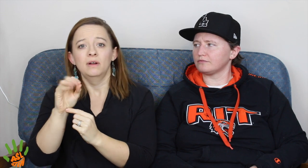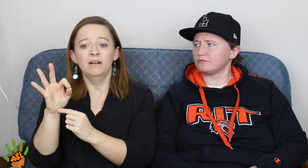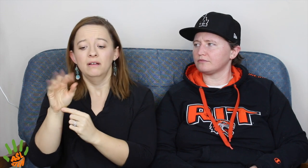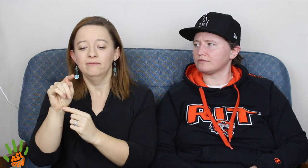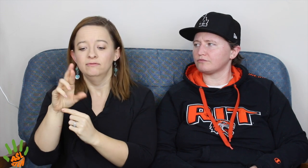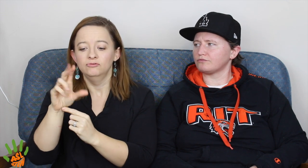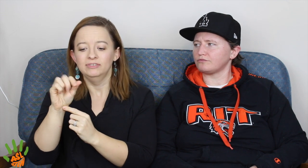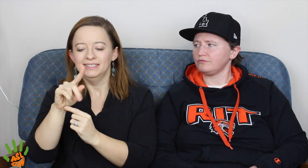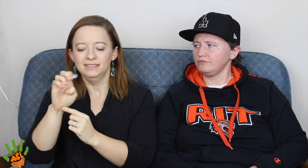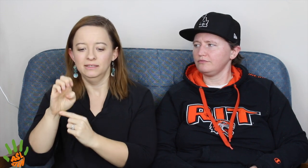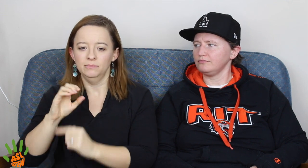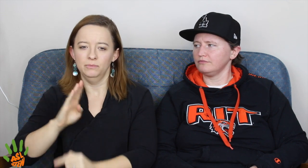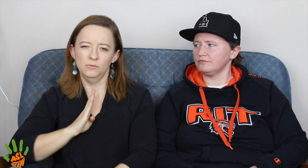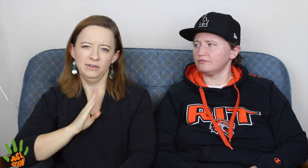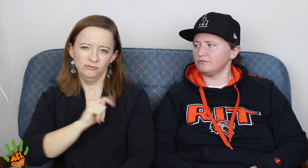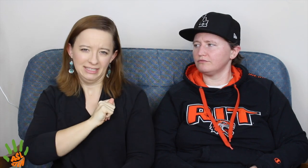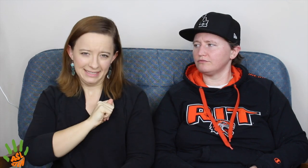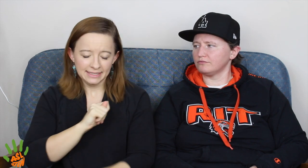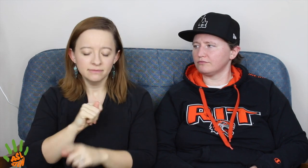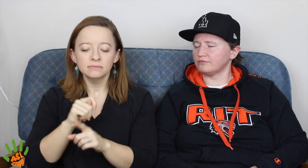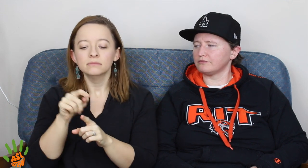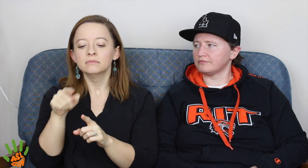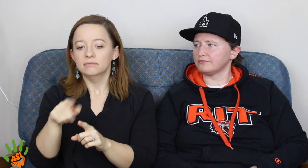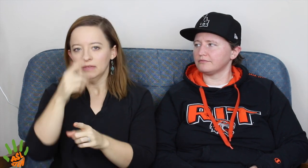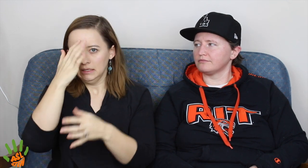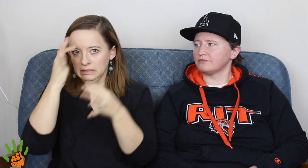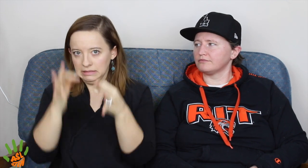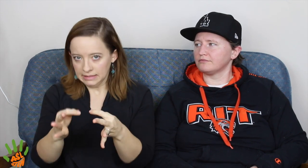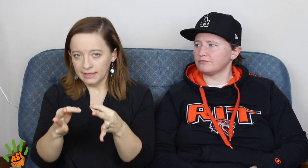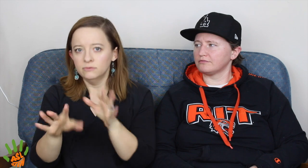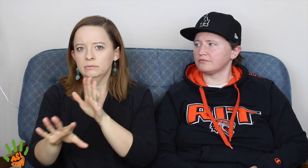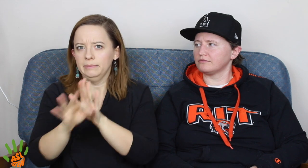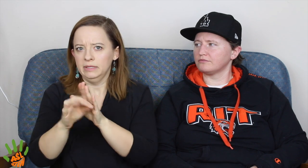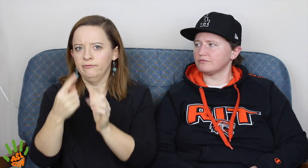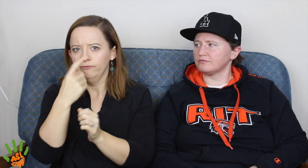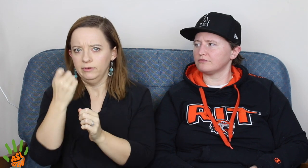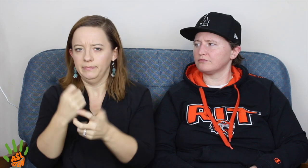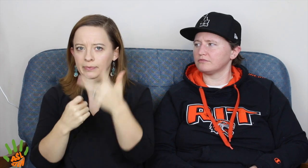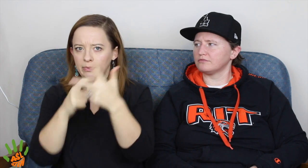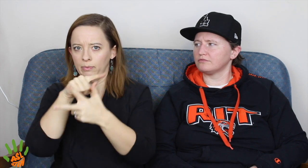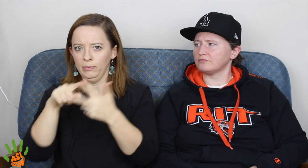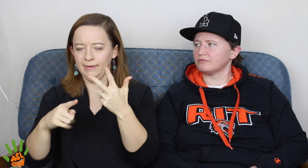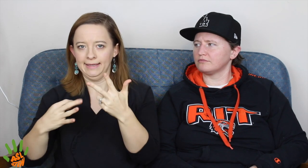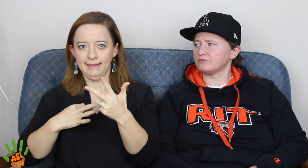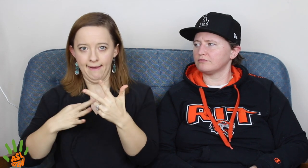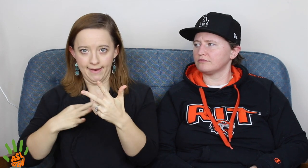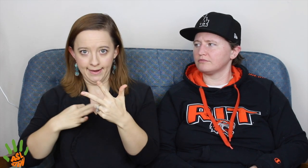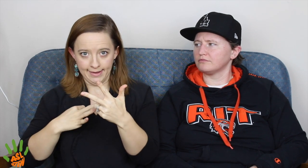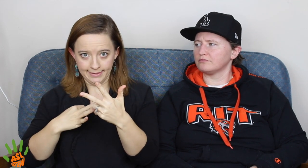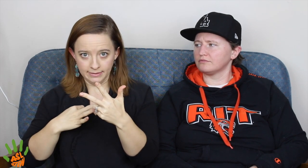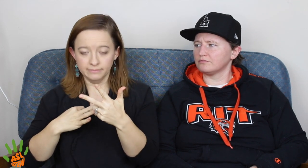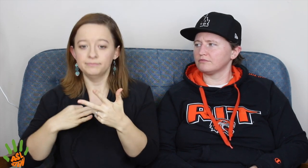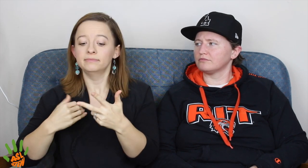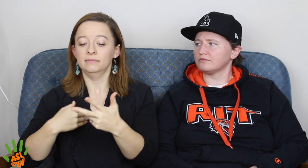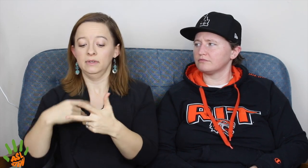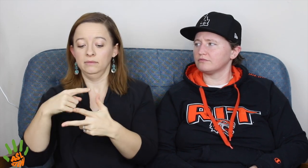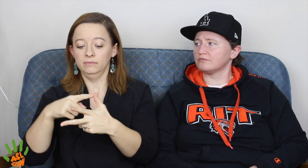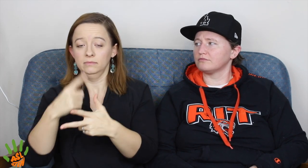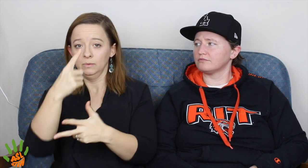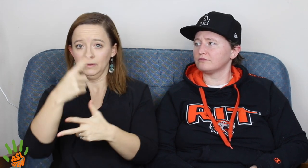So, the Board of Trustees had decided and picked from 3 different candidates.